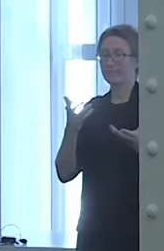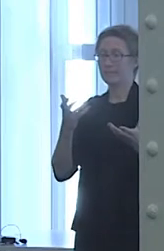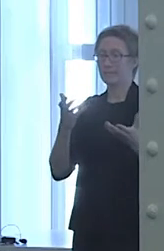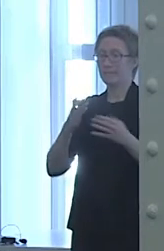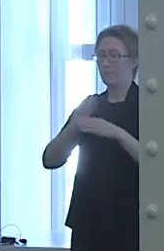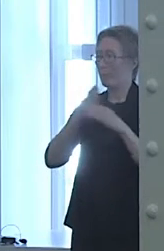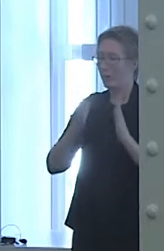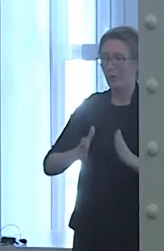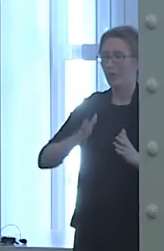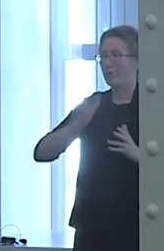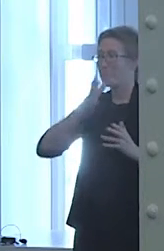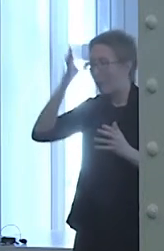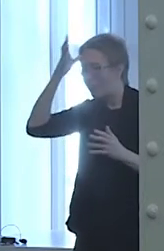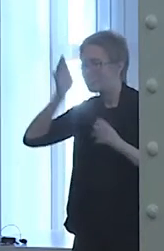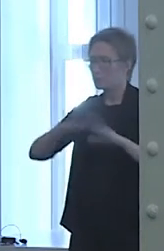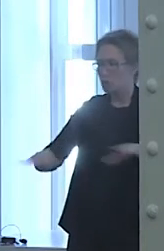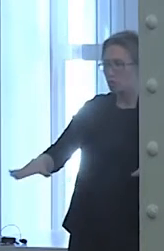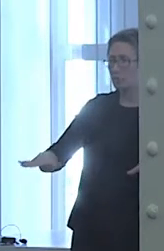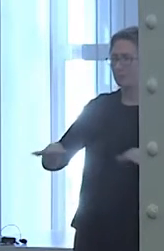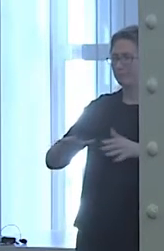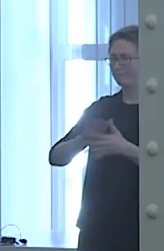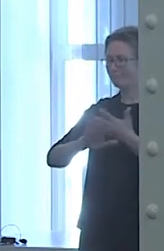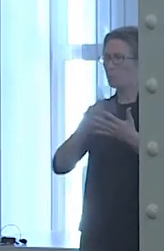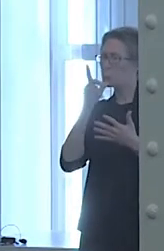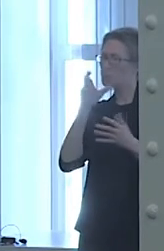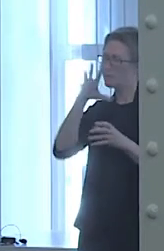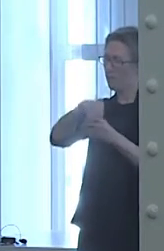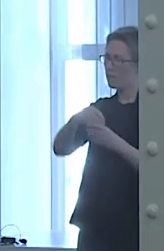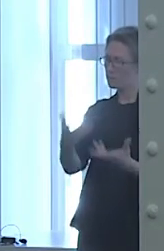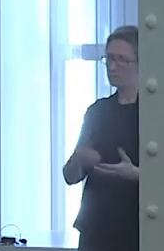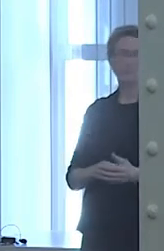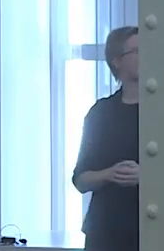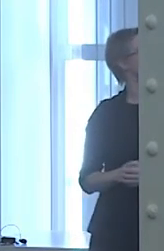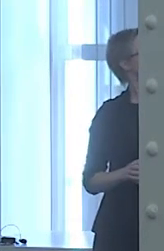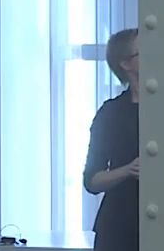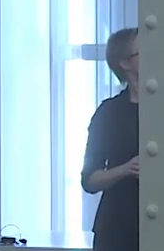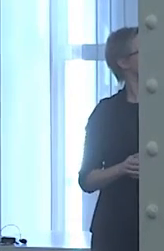And this next slide features a picture of scissors,